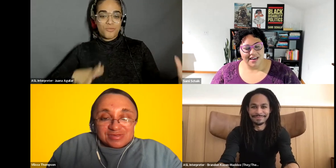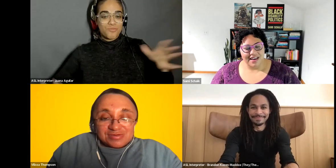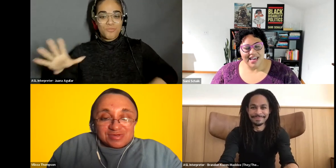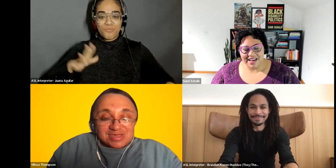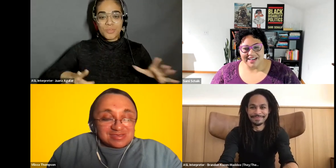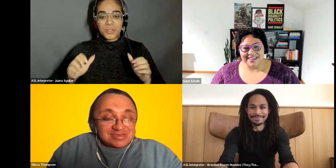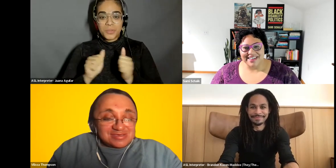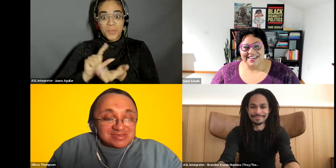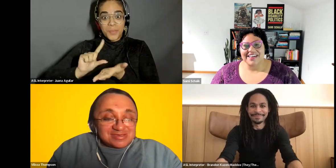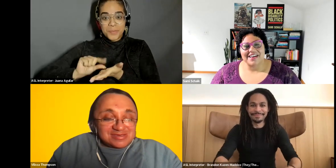Sami Schalk: Yeah.